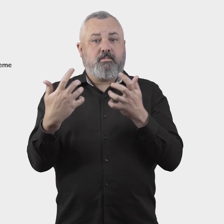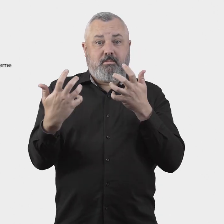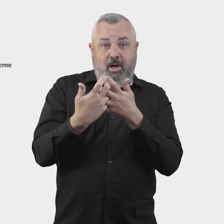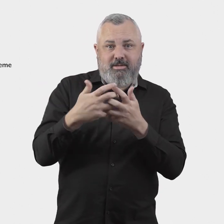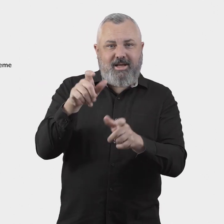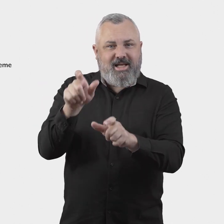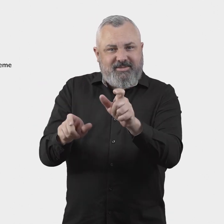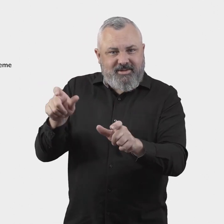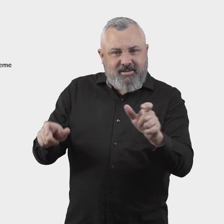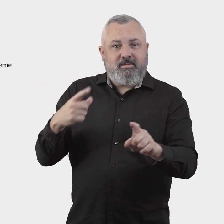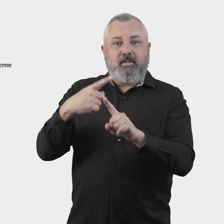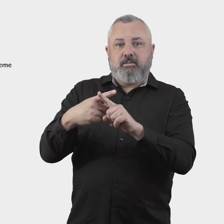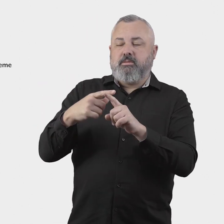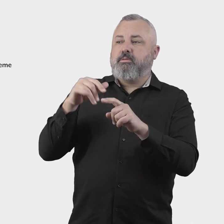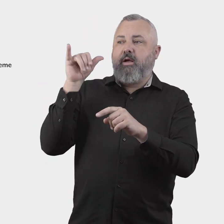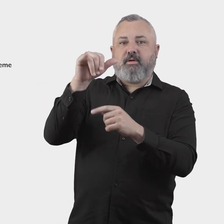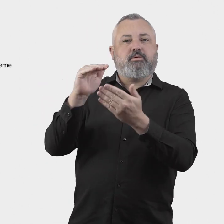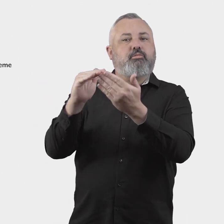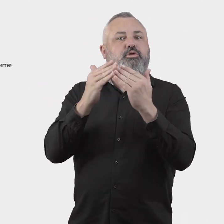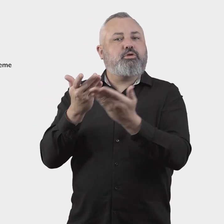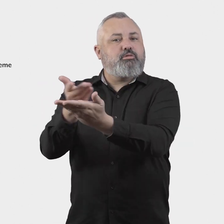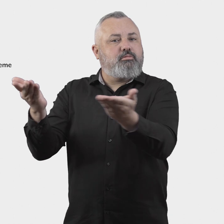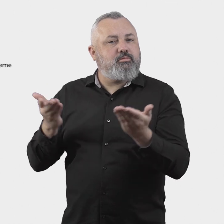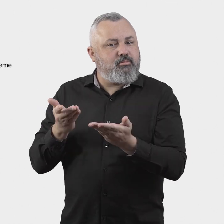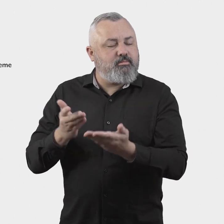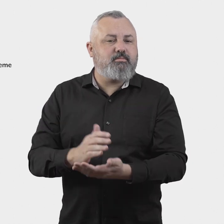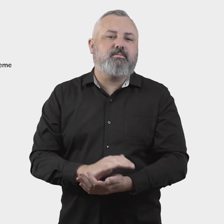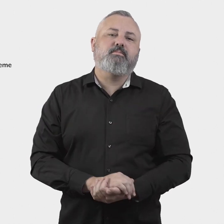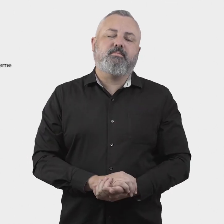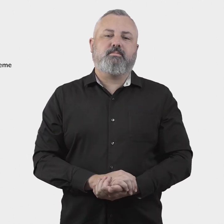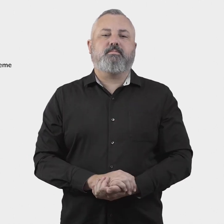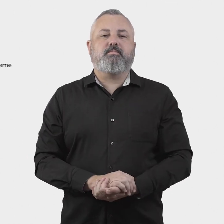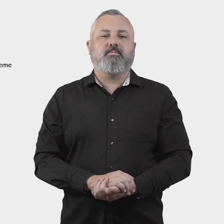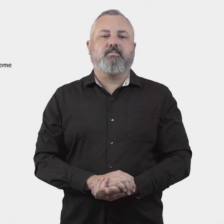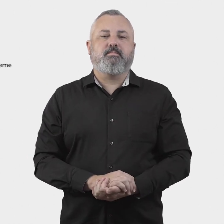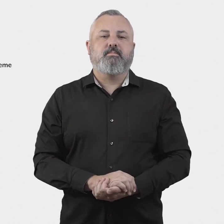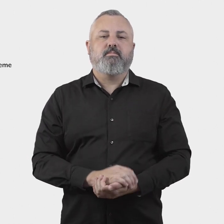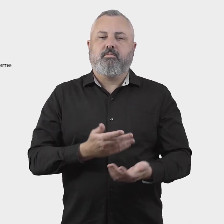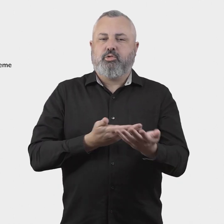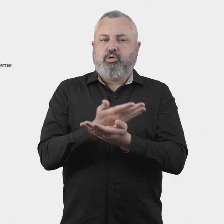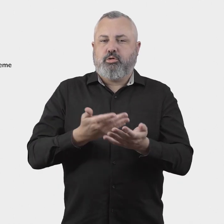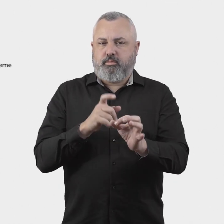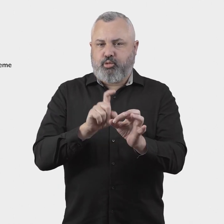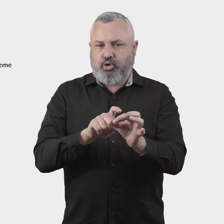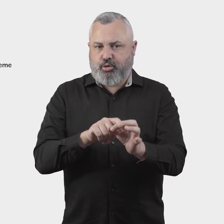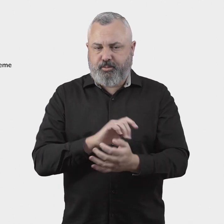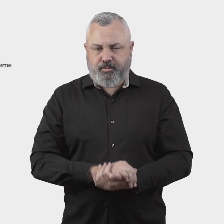aviation customers and the industry. Consultation question